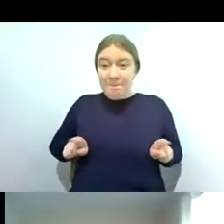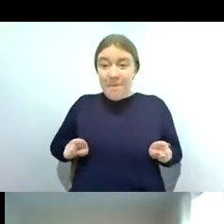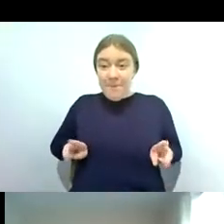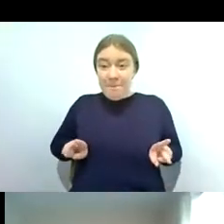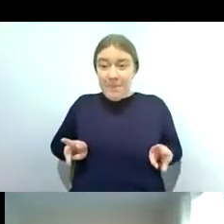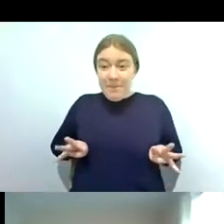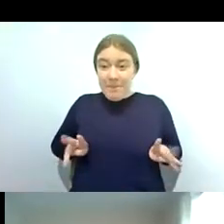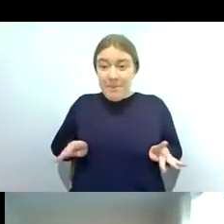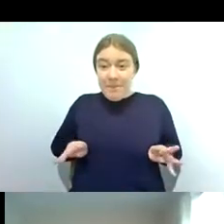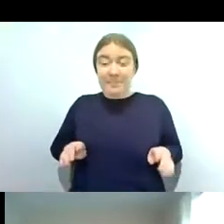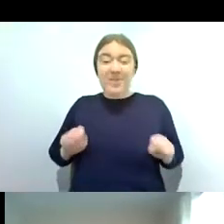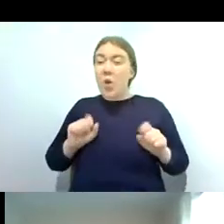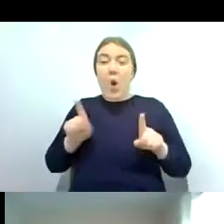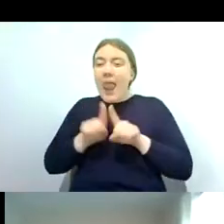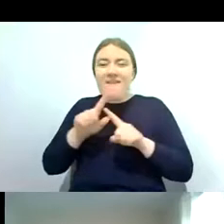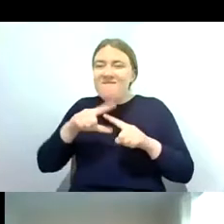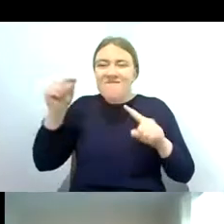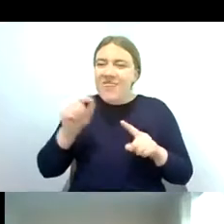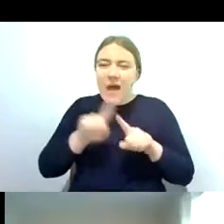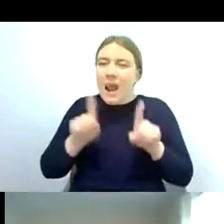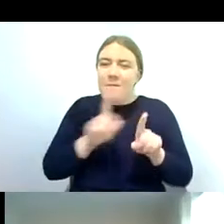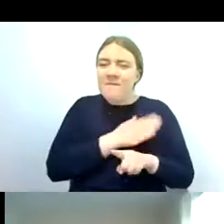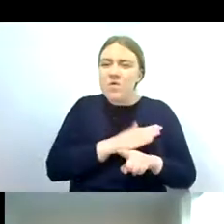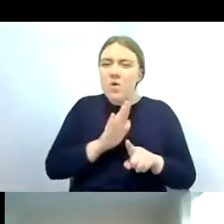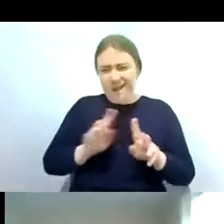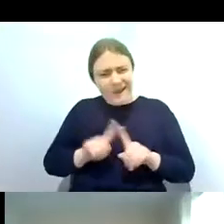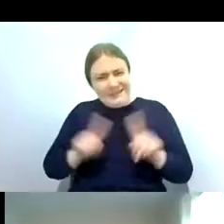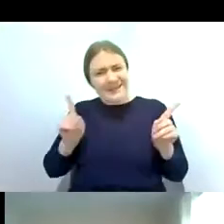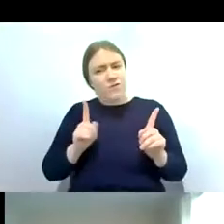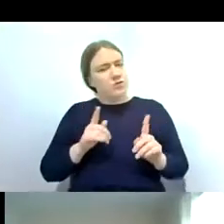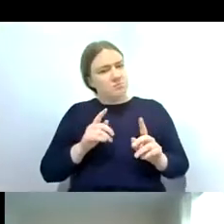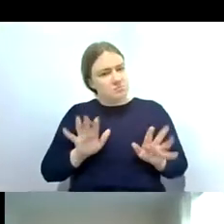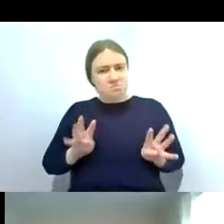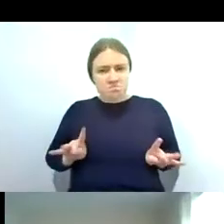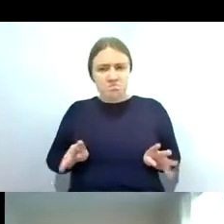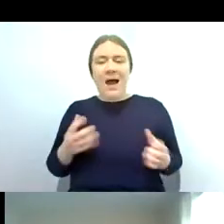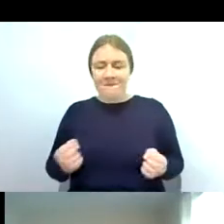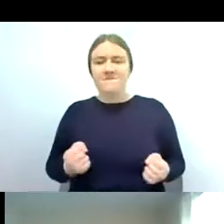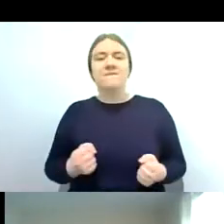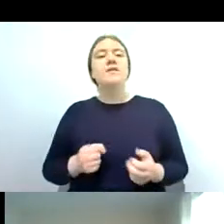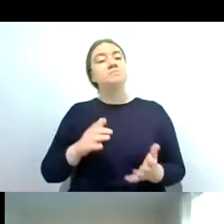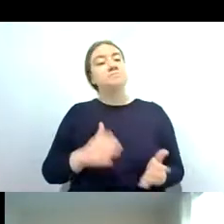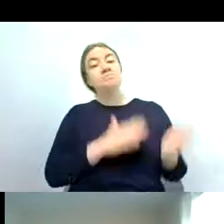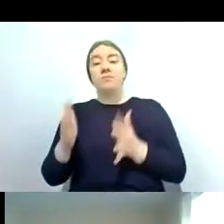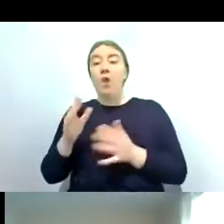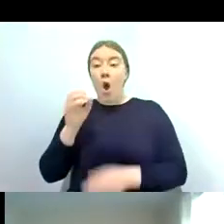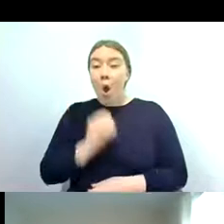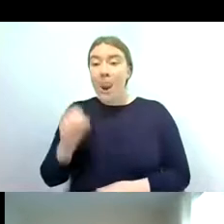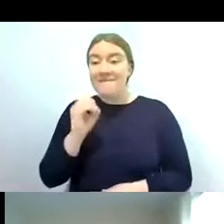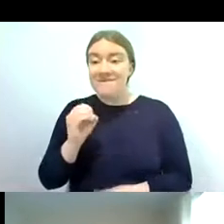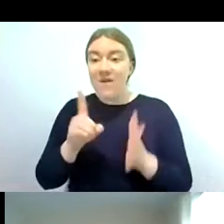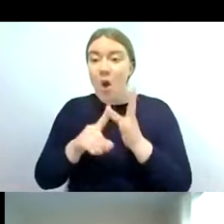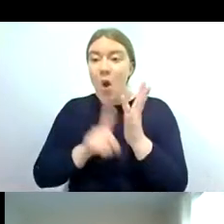group moving on to the olive i think again this is quite um you can visibly see quite a difference